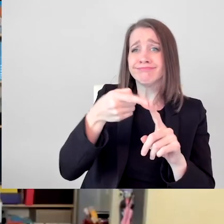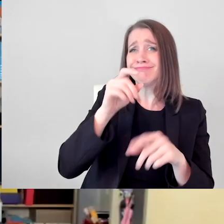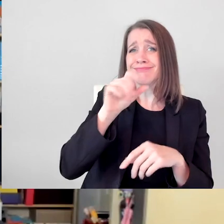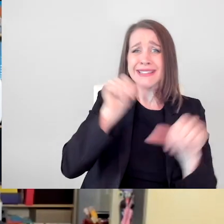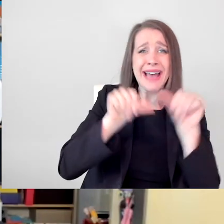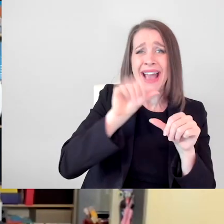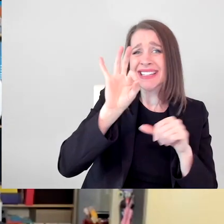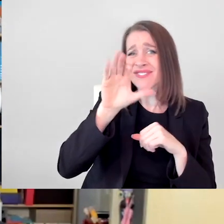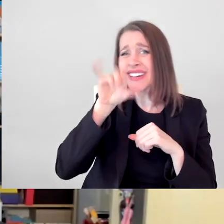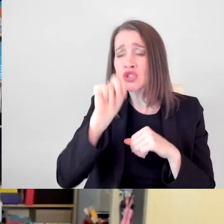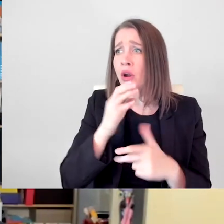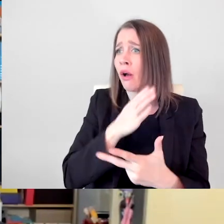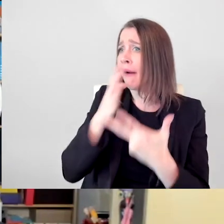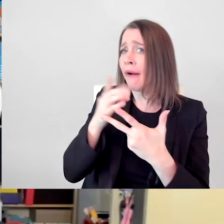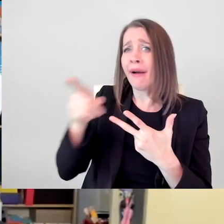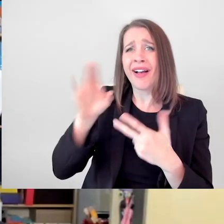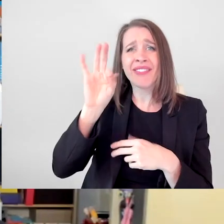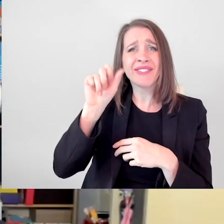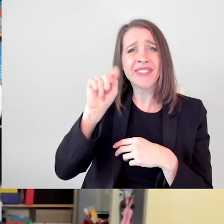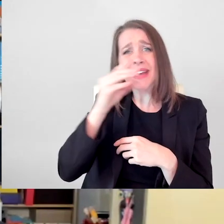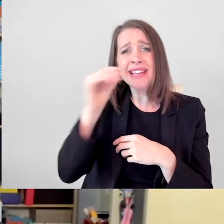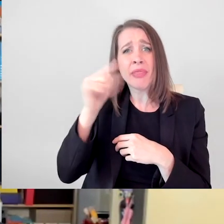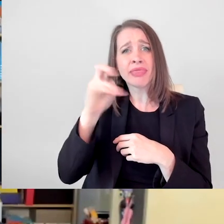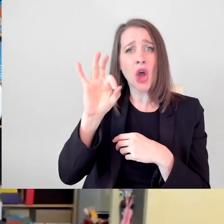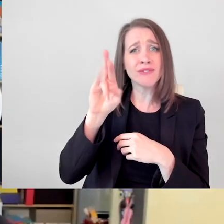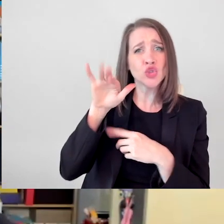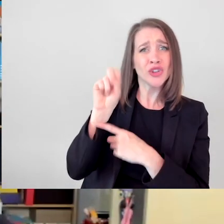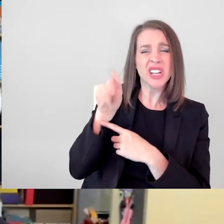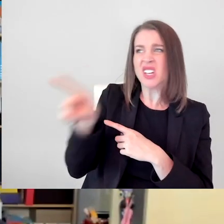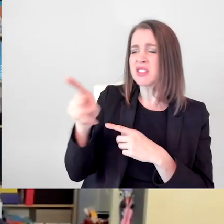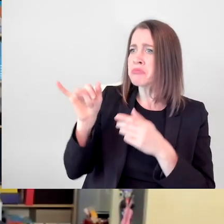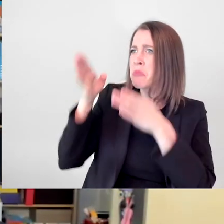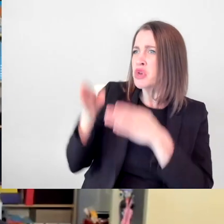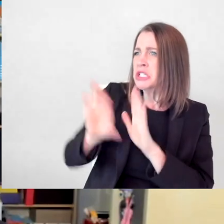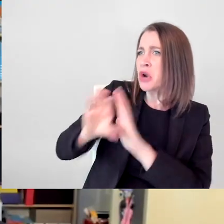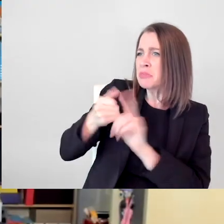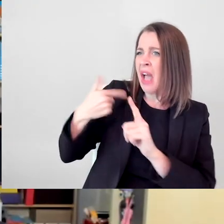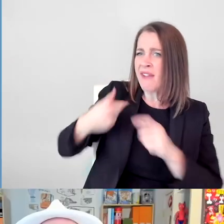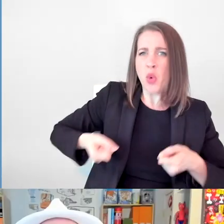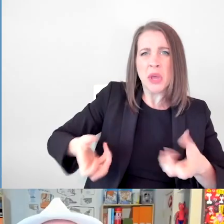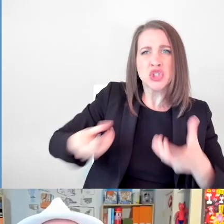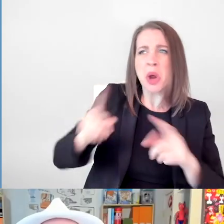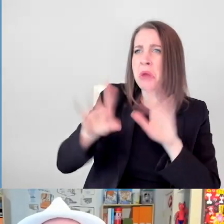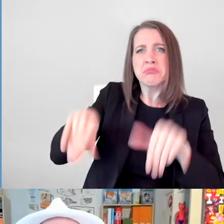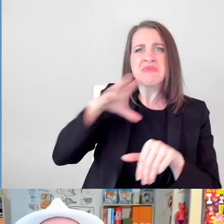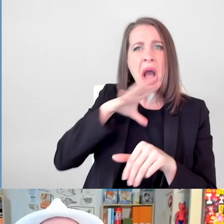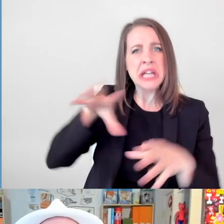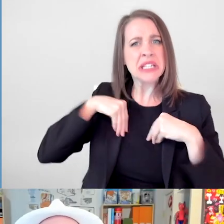Or a sci-fi movie with someone, one of the Fast and the Furious movies, and someone's in a wheelchair, and it's normal, because that's the real world.